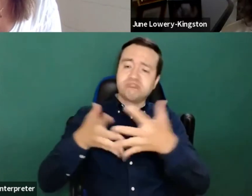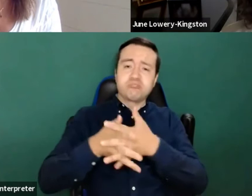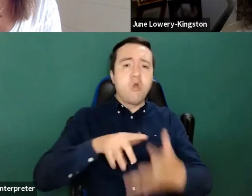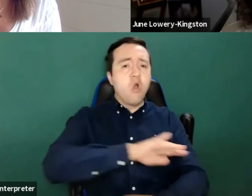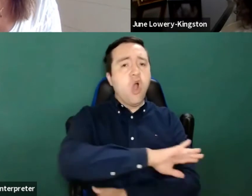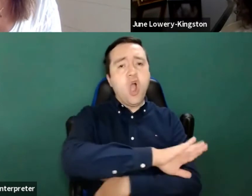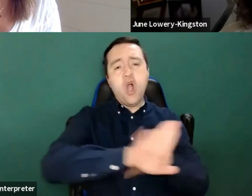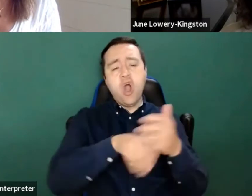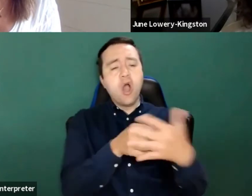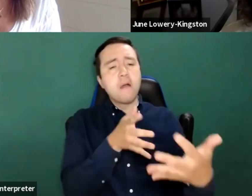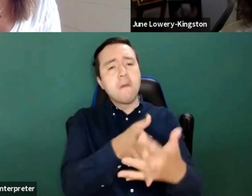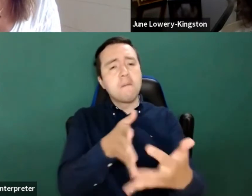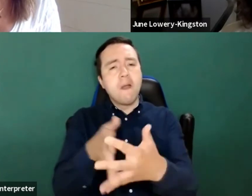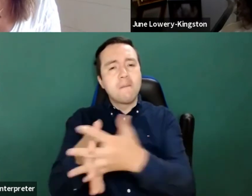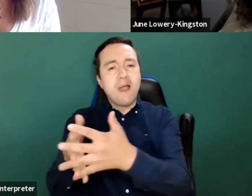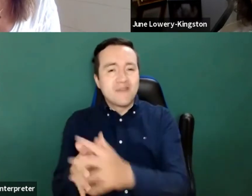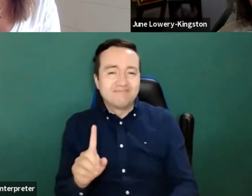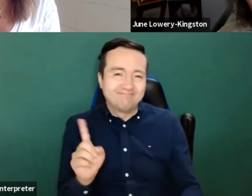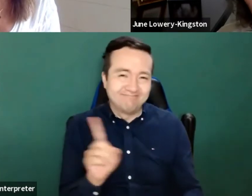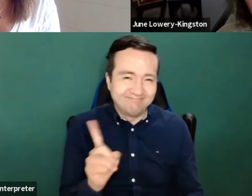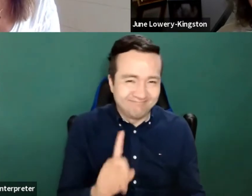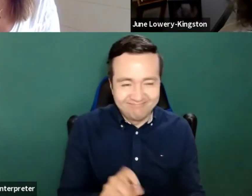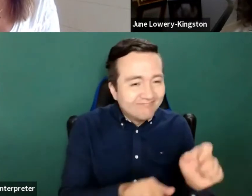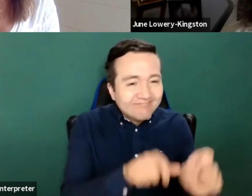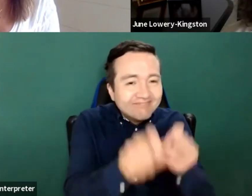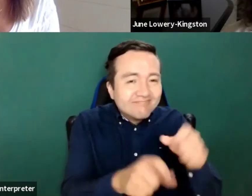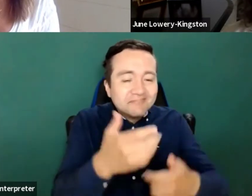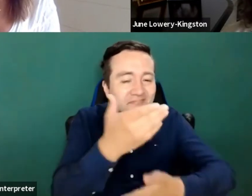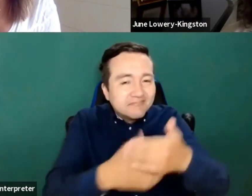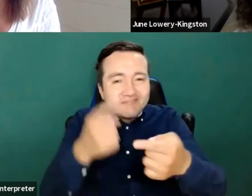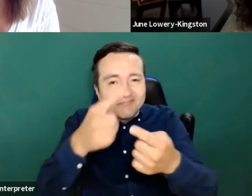accessible, and in terms of users with disabilities, their experience.